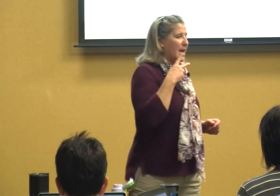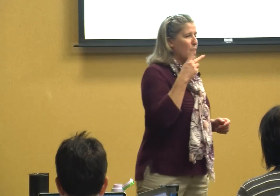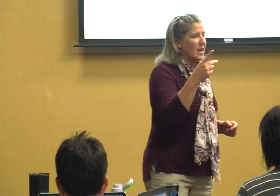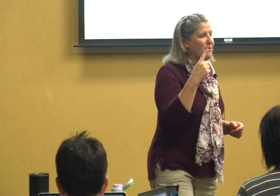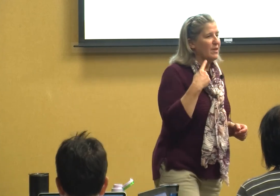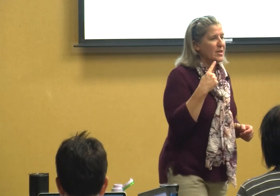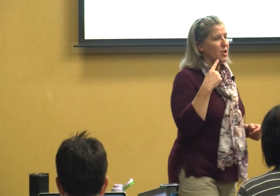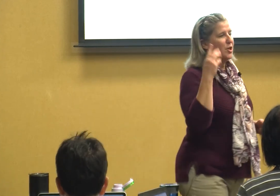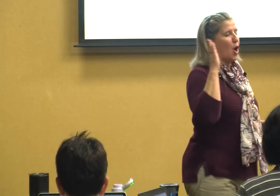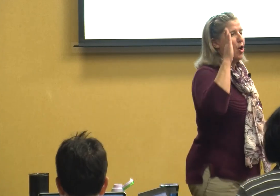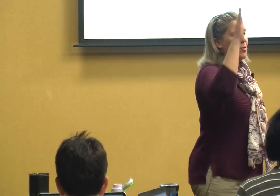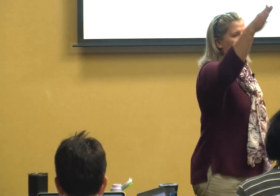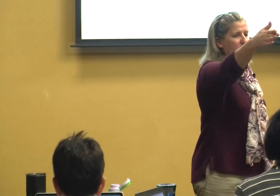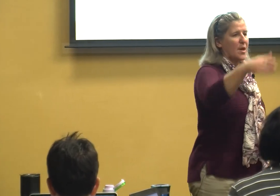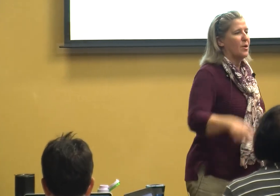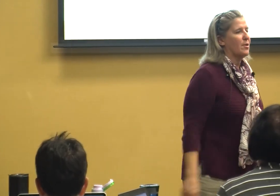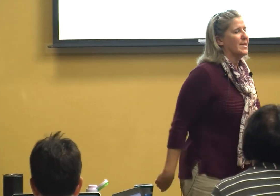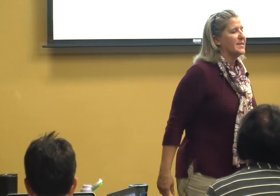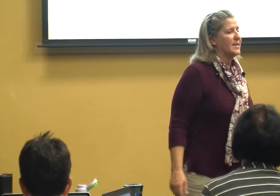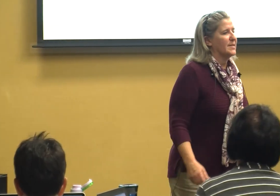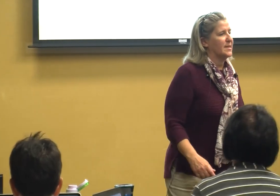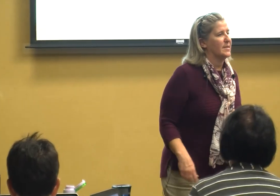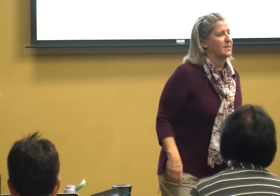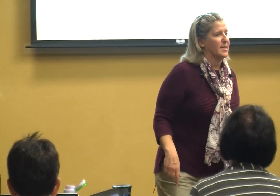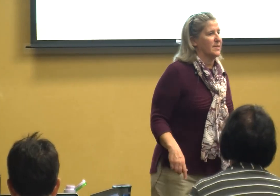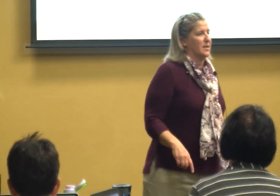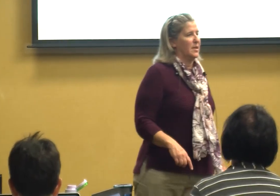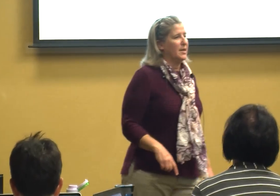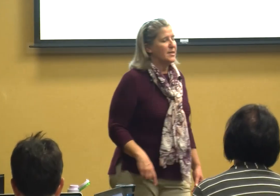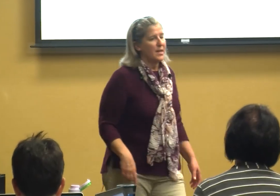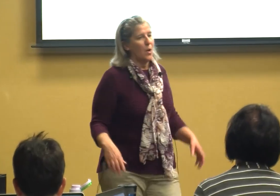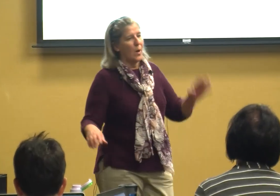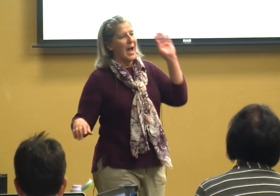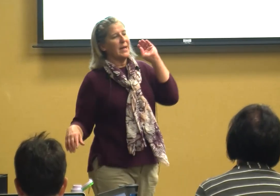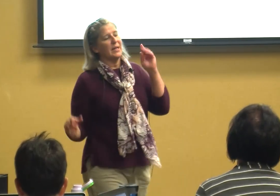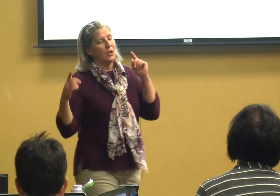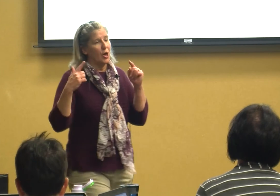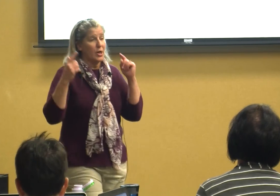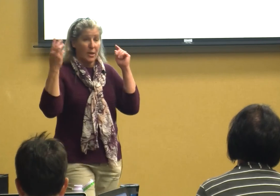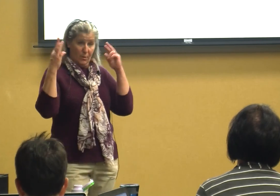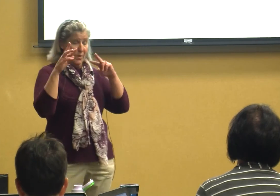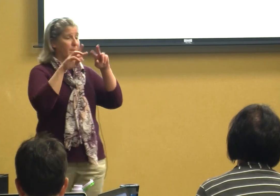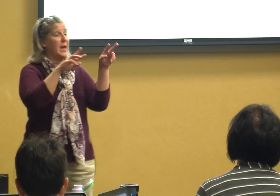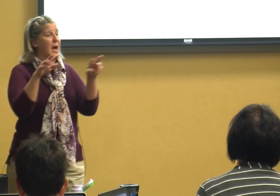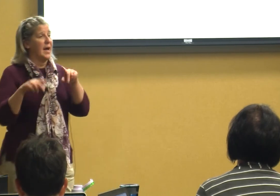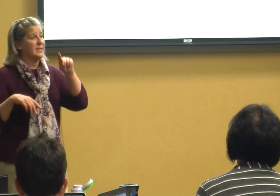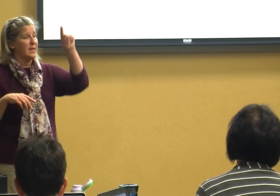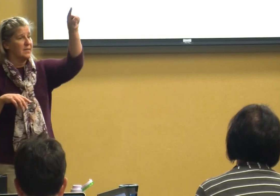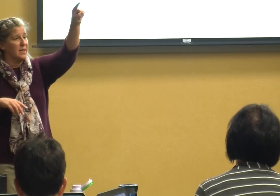hearing and vision are what's called our distance sentences so I can look with my eyes and see that